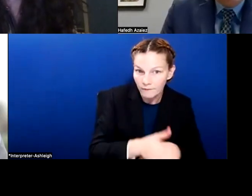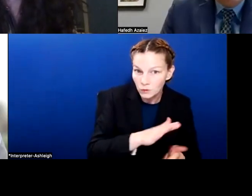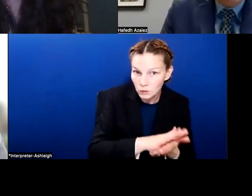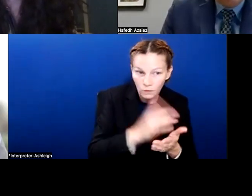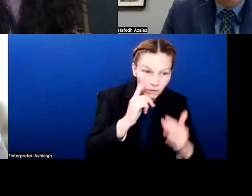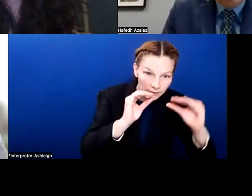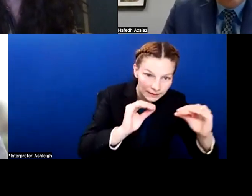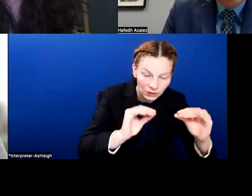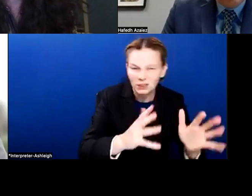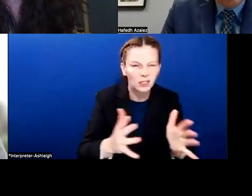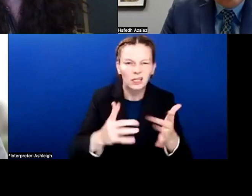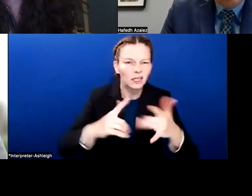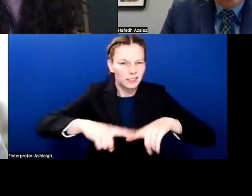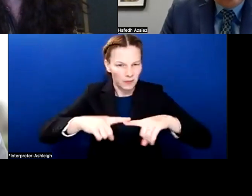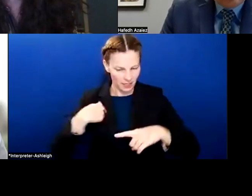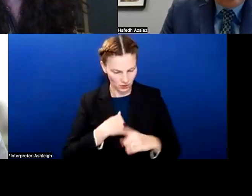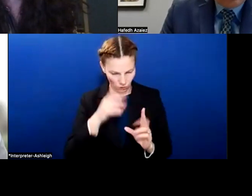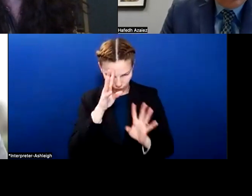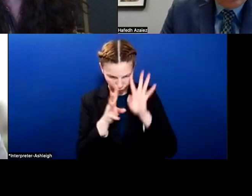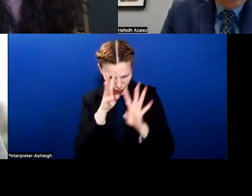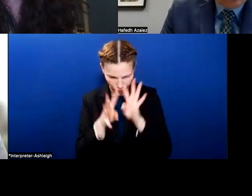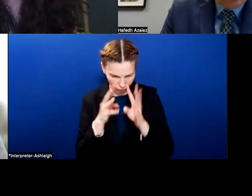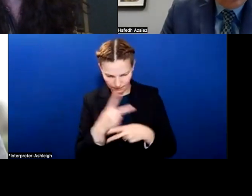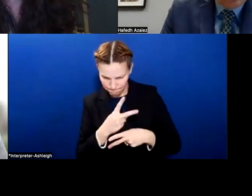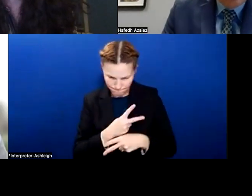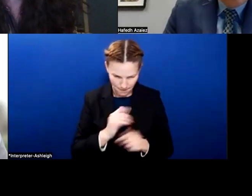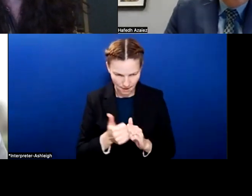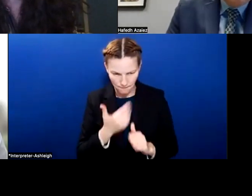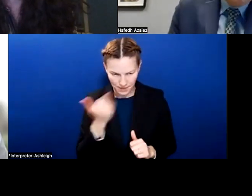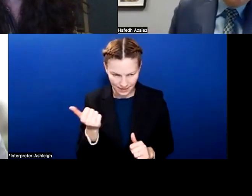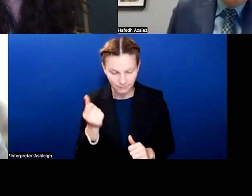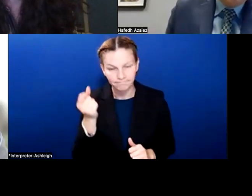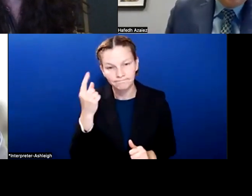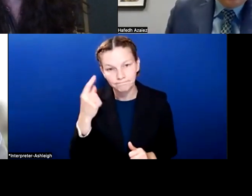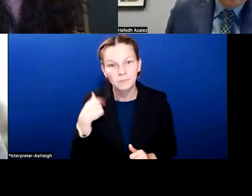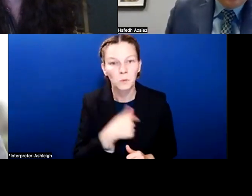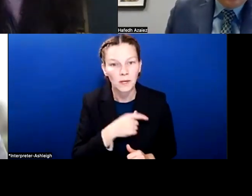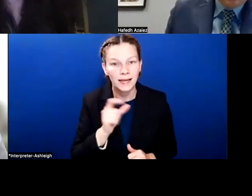to work through those problems. The challenges are just, obviously, we have to kind of manage it within the same budget.